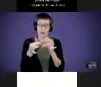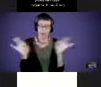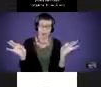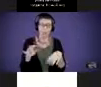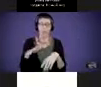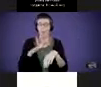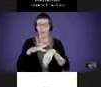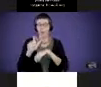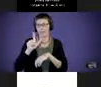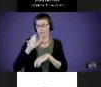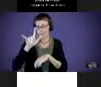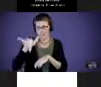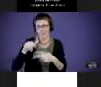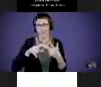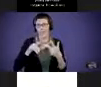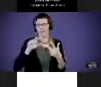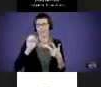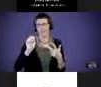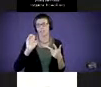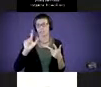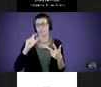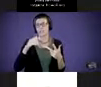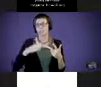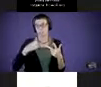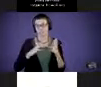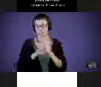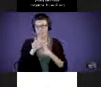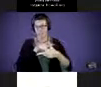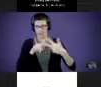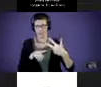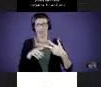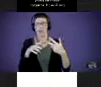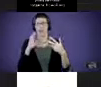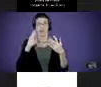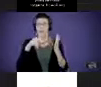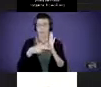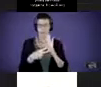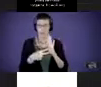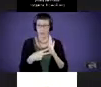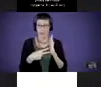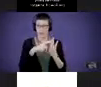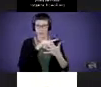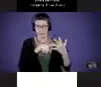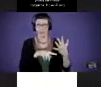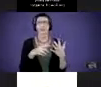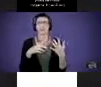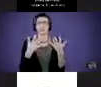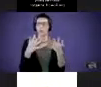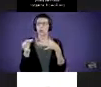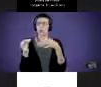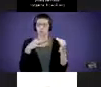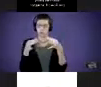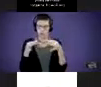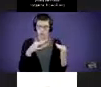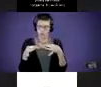emotional development. The purpose of these is basically to describe the developmental process of